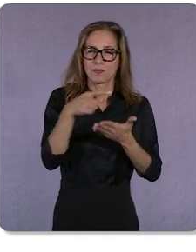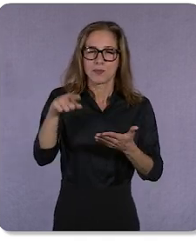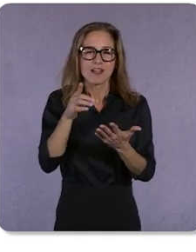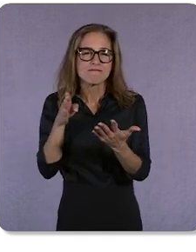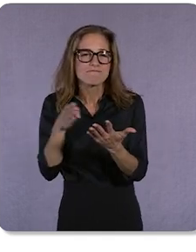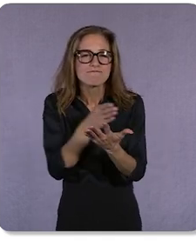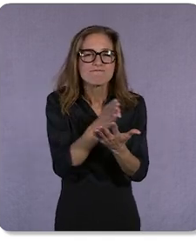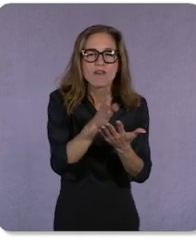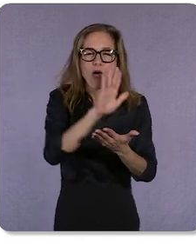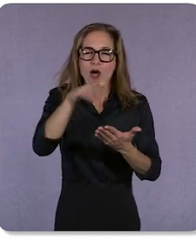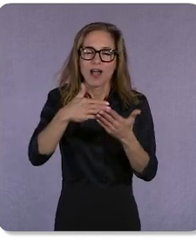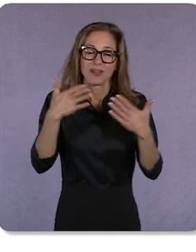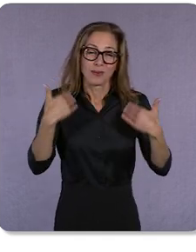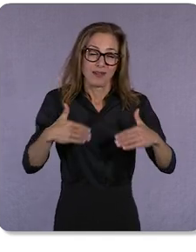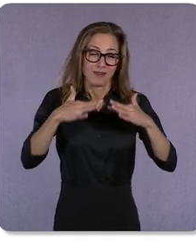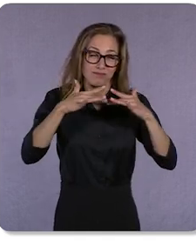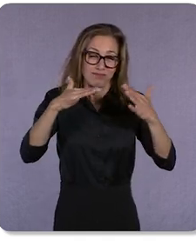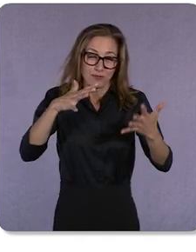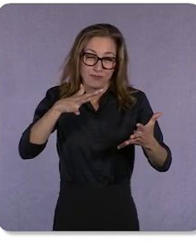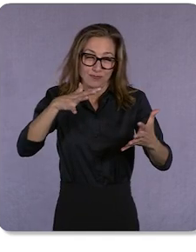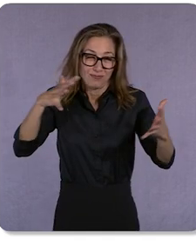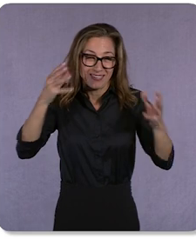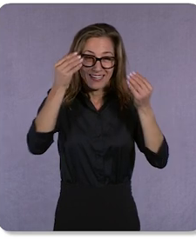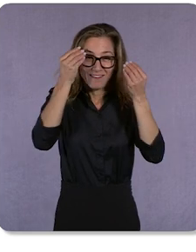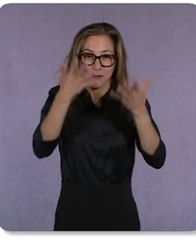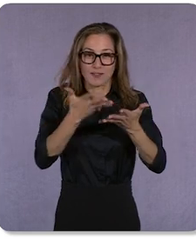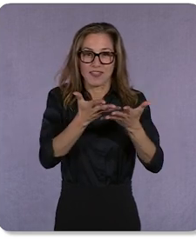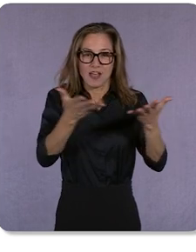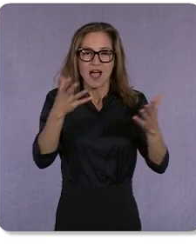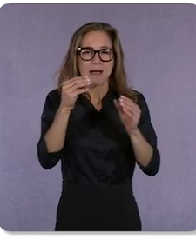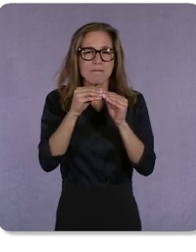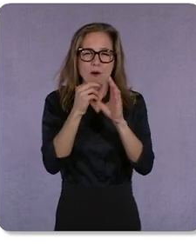and diverse information out there and go deeper in the topics you’re interested in.